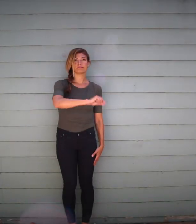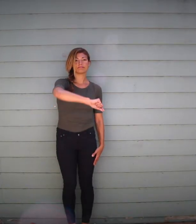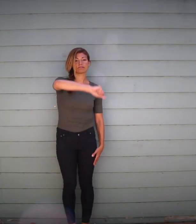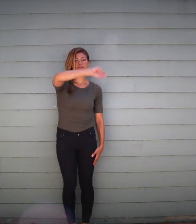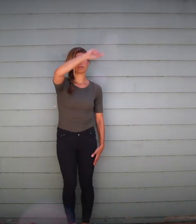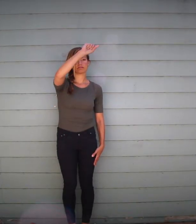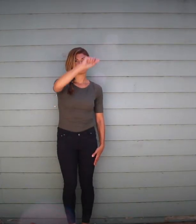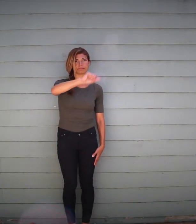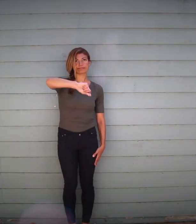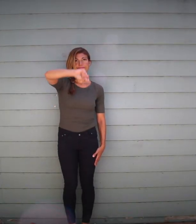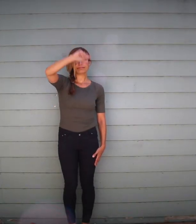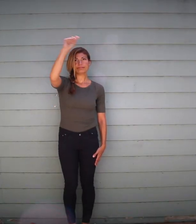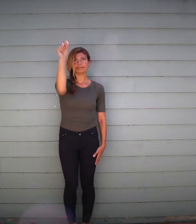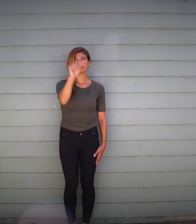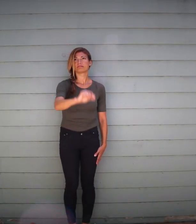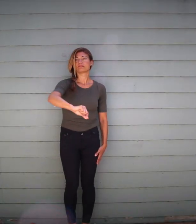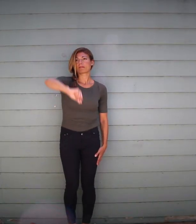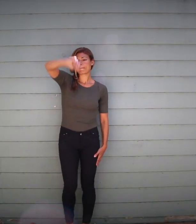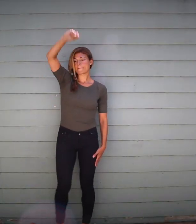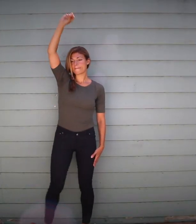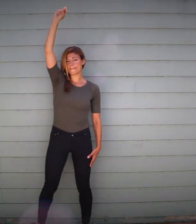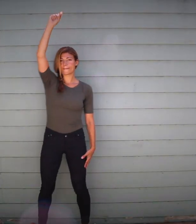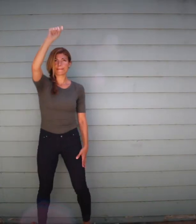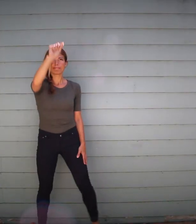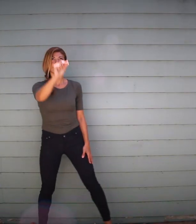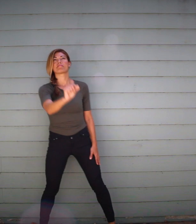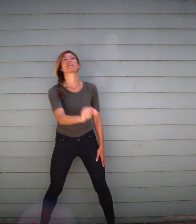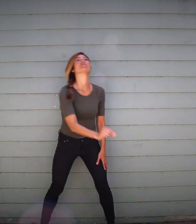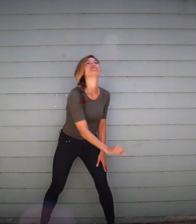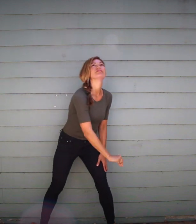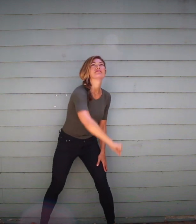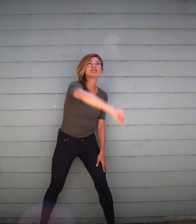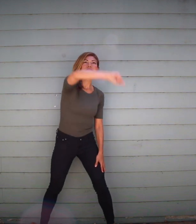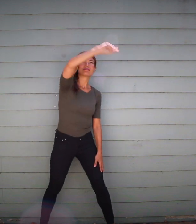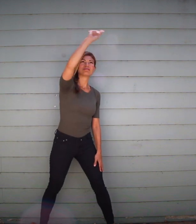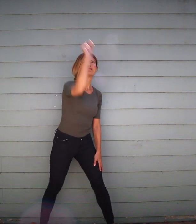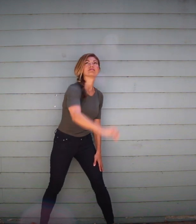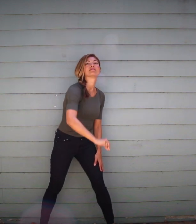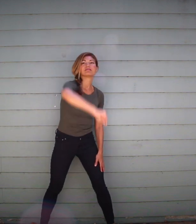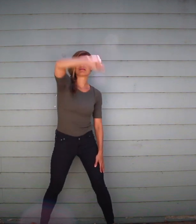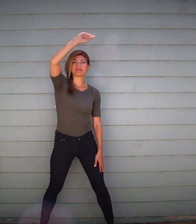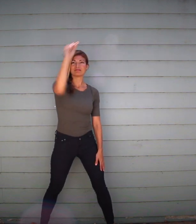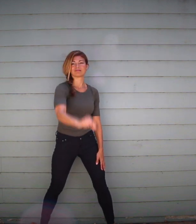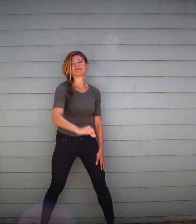Let's go back to drawing like we have a large canvas, but this time instead of fluid lines